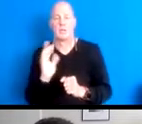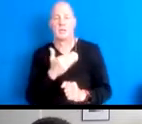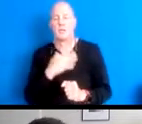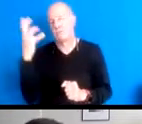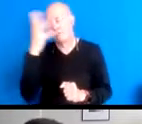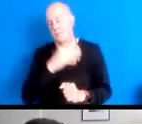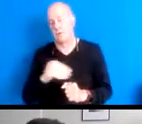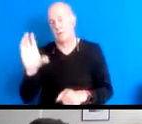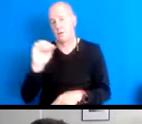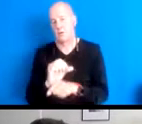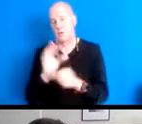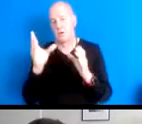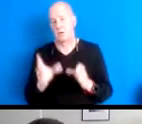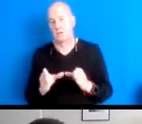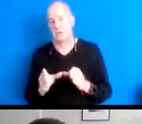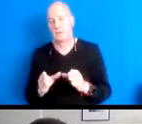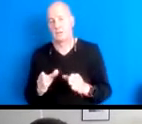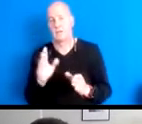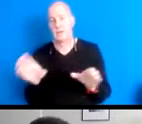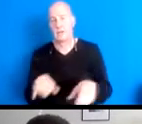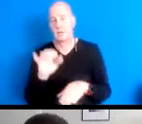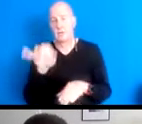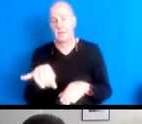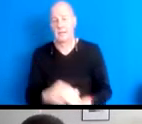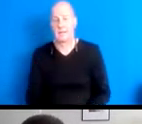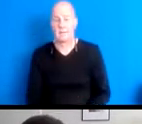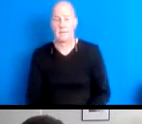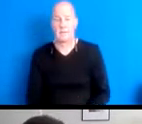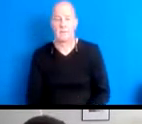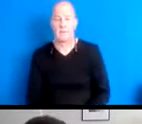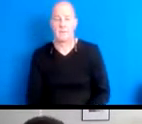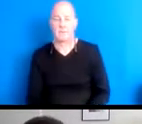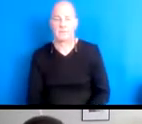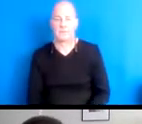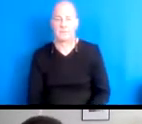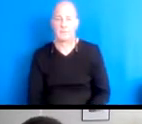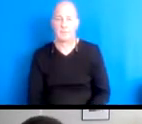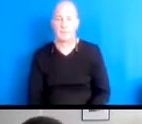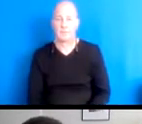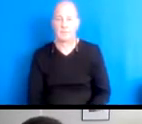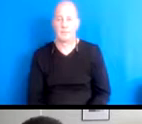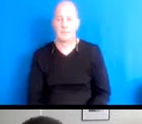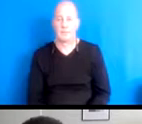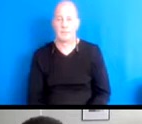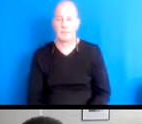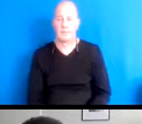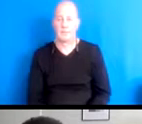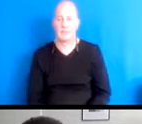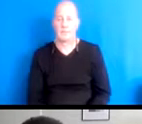16:27:20 So I will do that. 16:27:25 The moment.